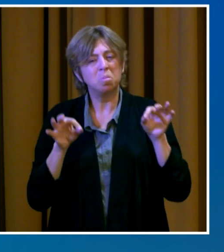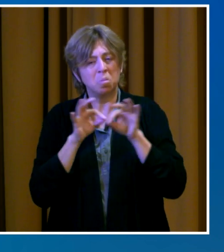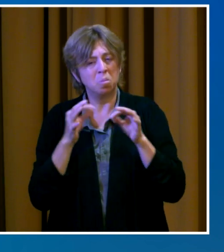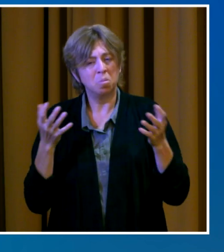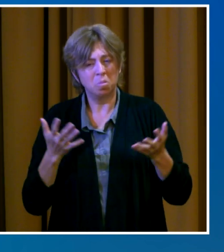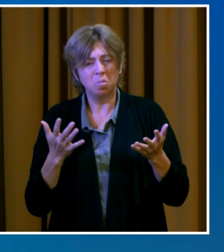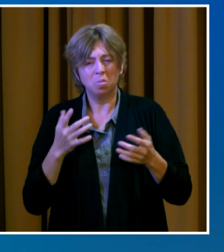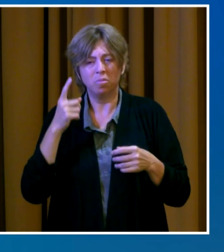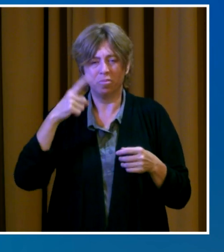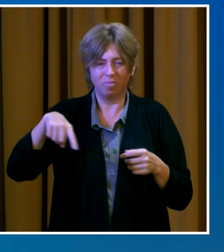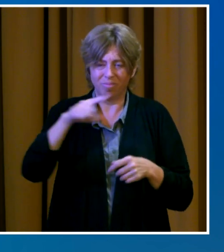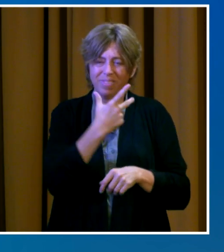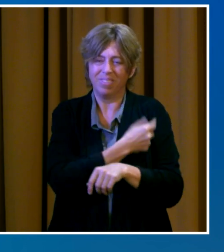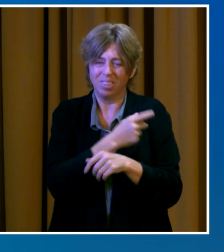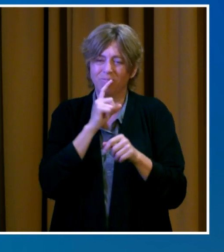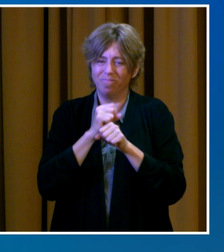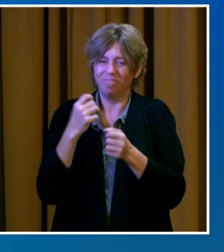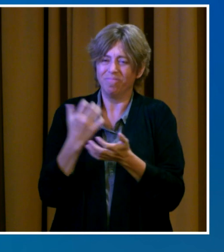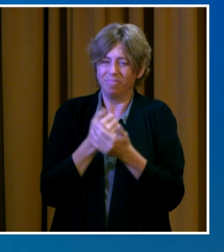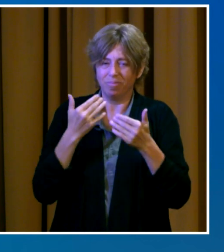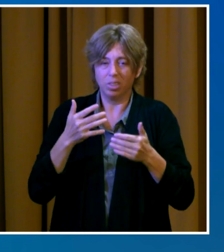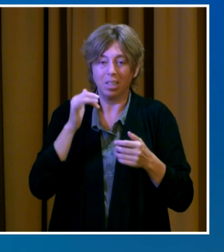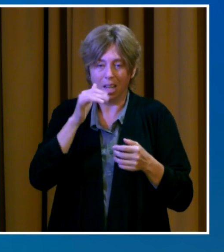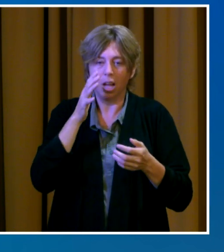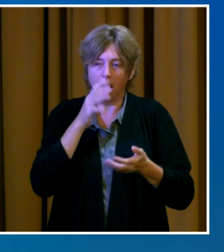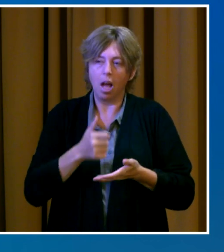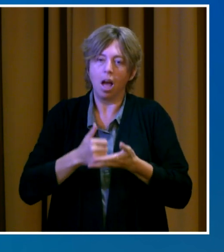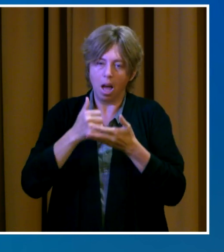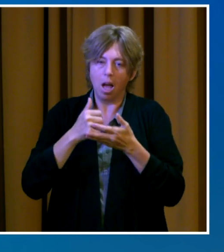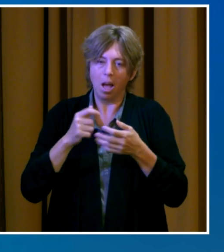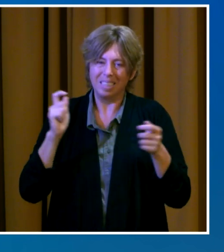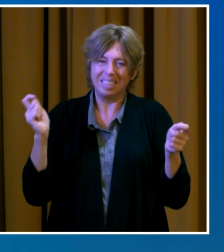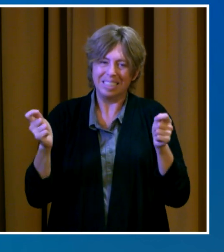If you're among the nearly 60% of Clark County residents who